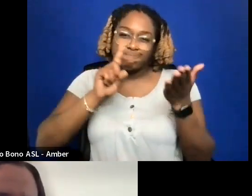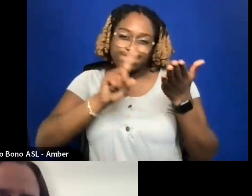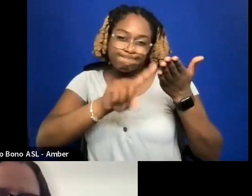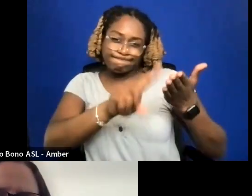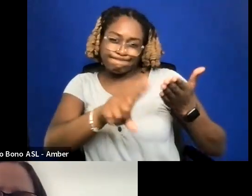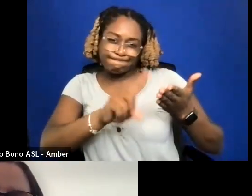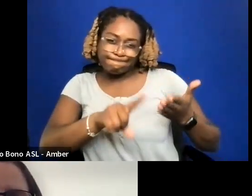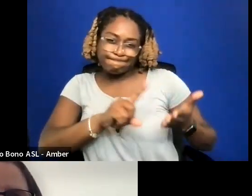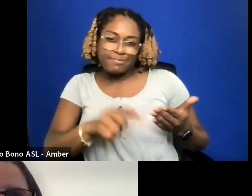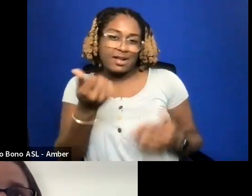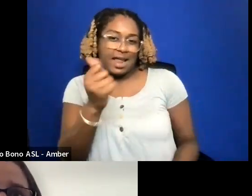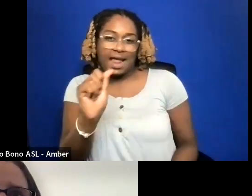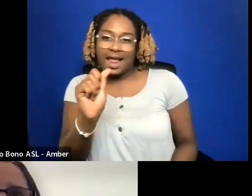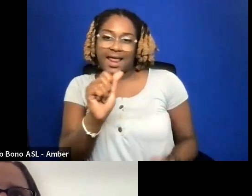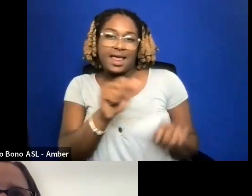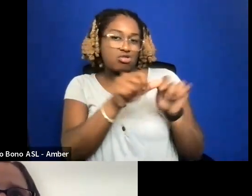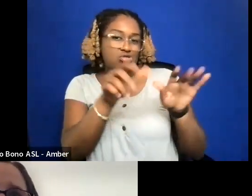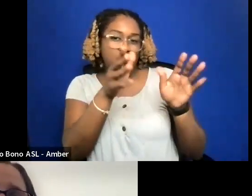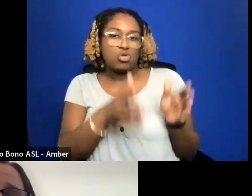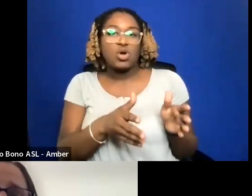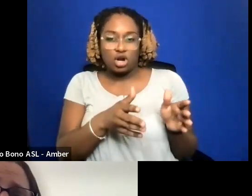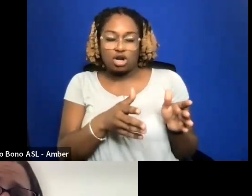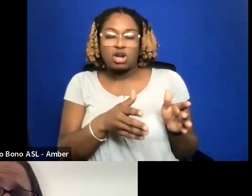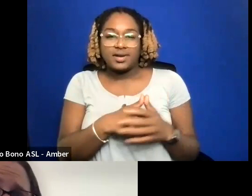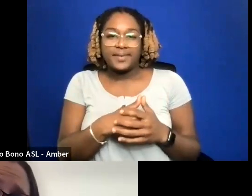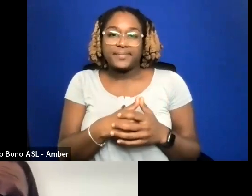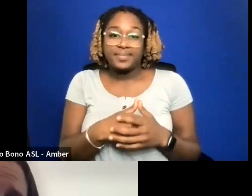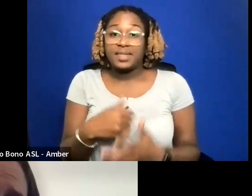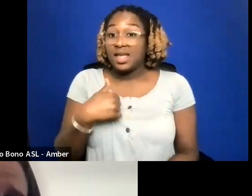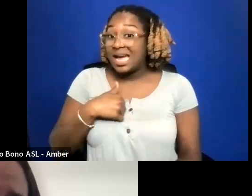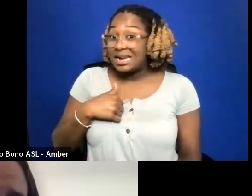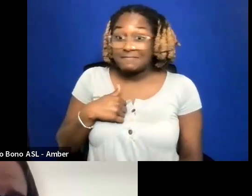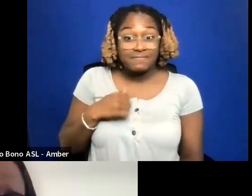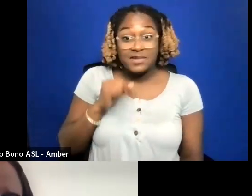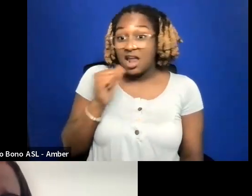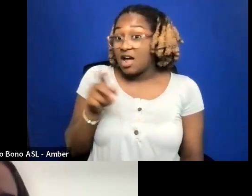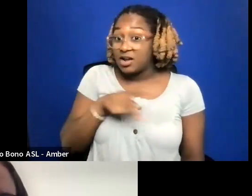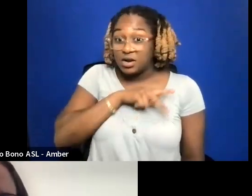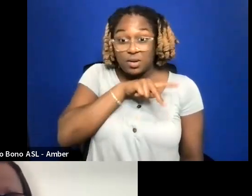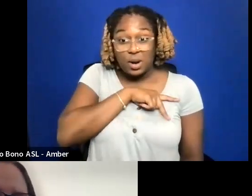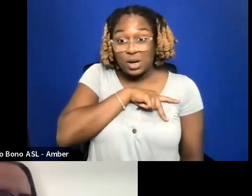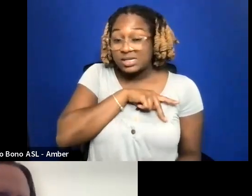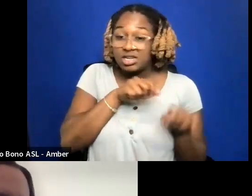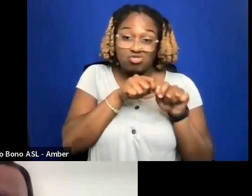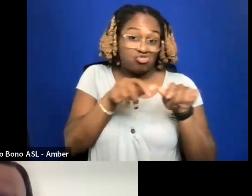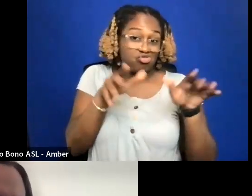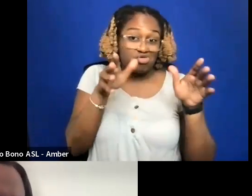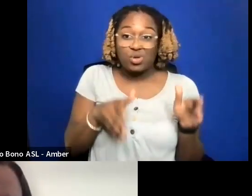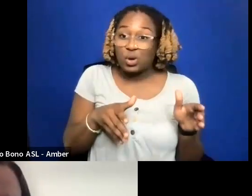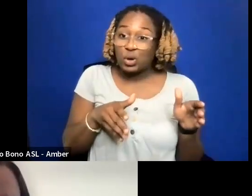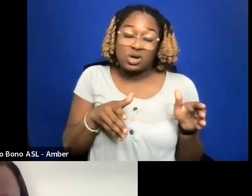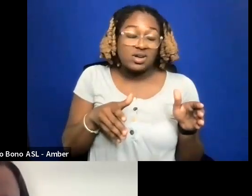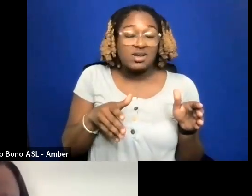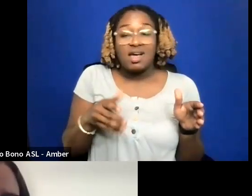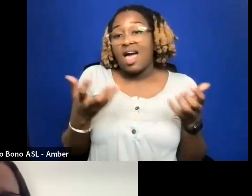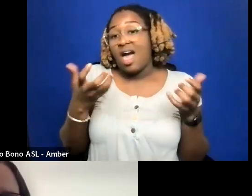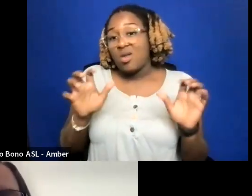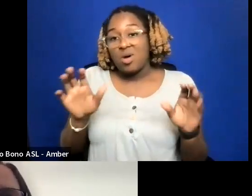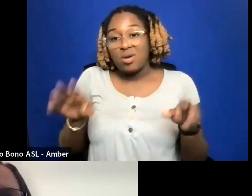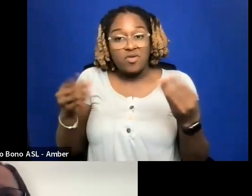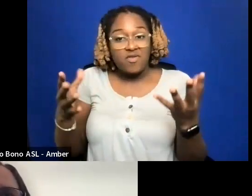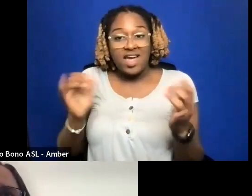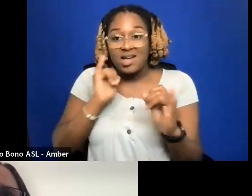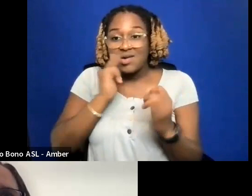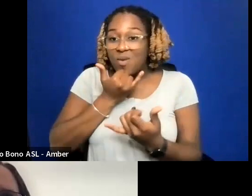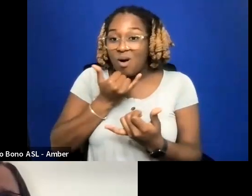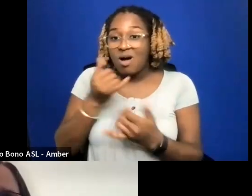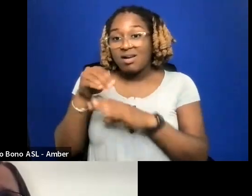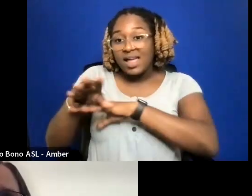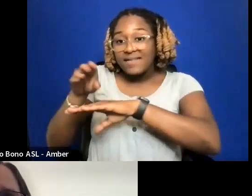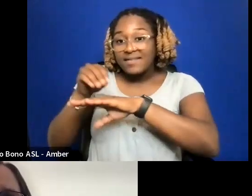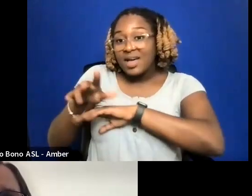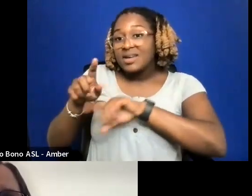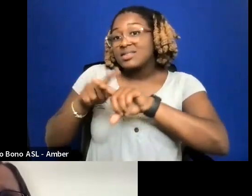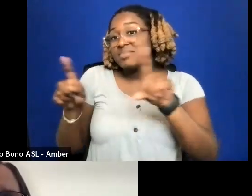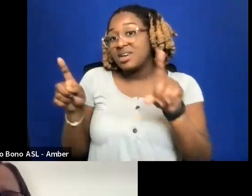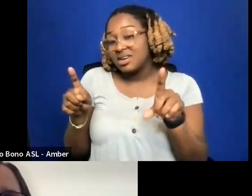I HAVEN'T PERSONALLY BEEN DISTRIBUTED BY A DISTRIBUTOR SO I DON'T WANT TO GIVE YOU INCORRECT ADVICE.